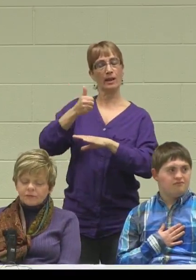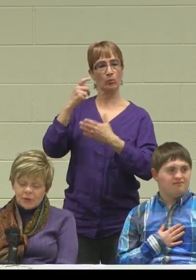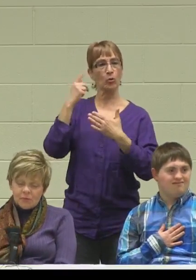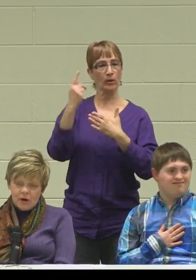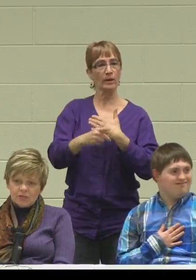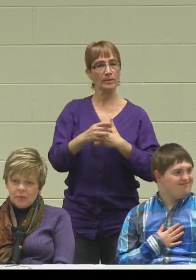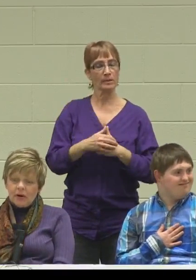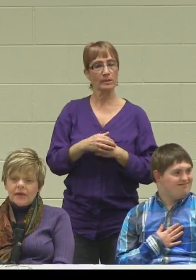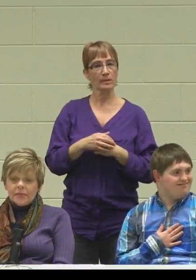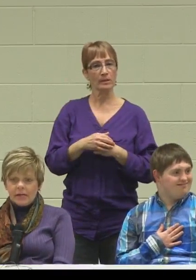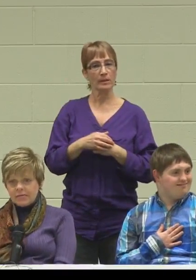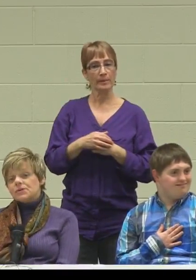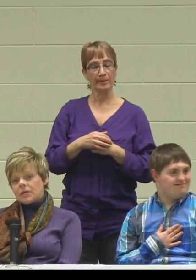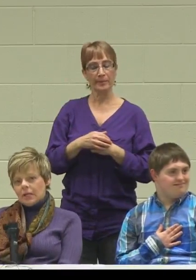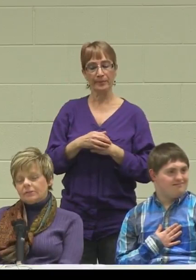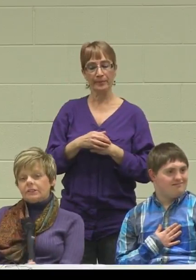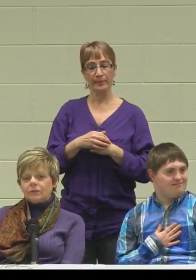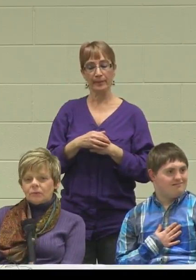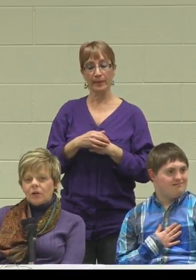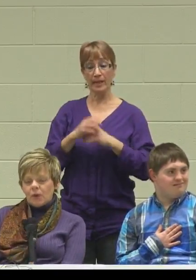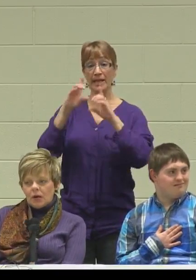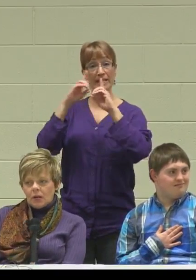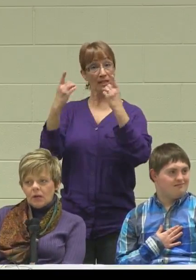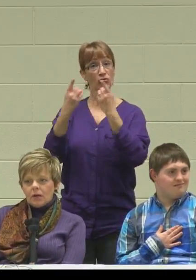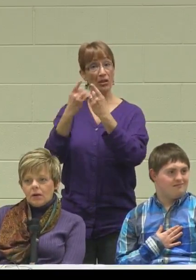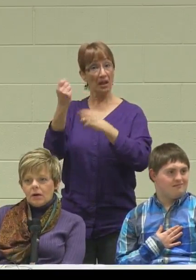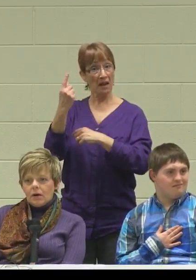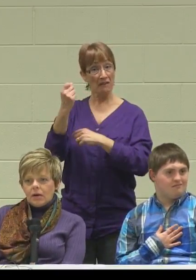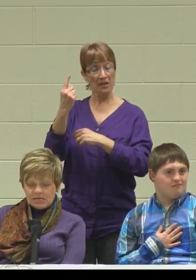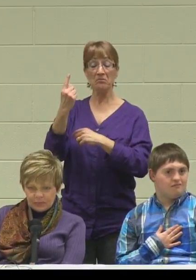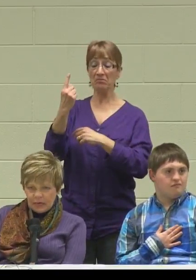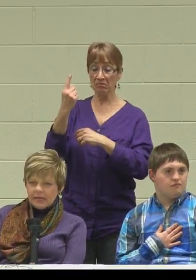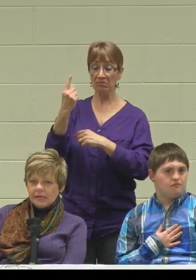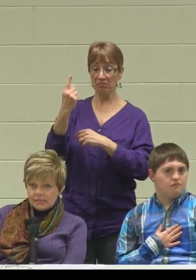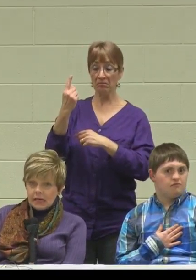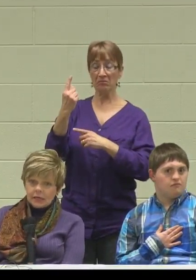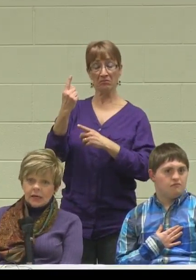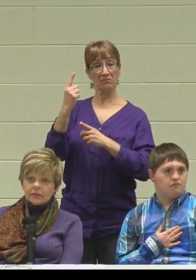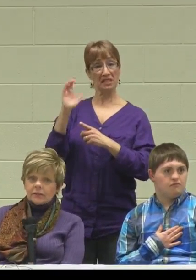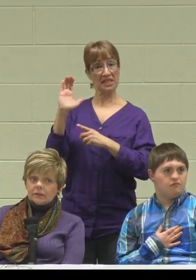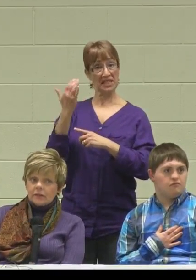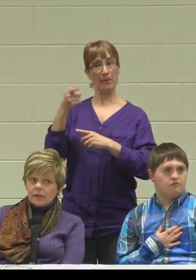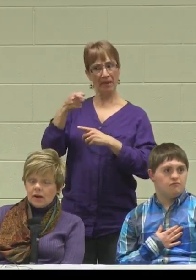For the most part, I thought District 11 did really well, explaining and telling us